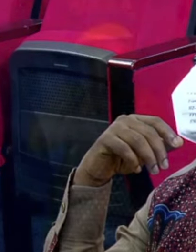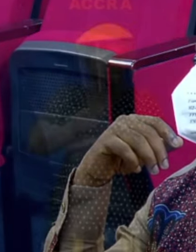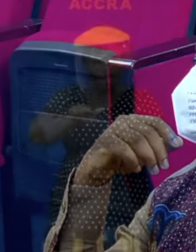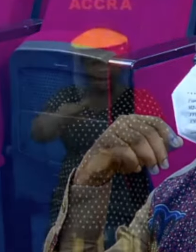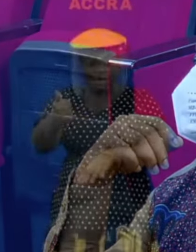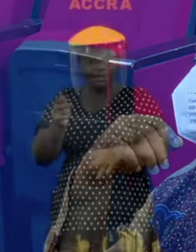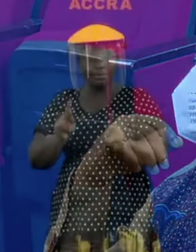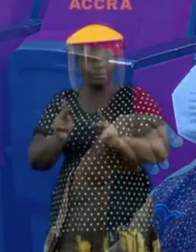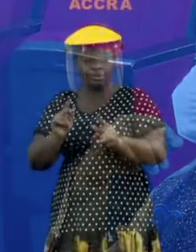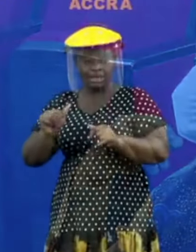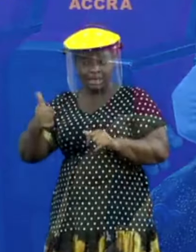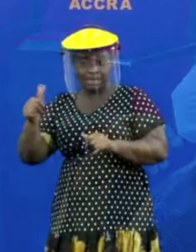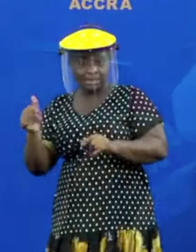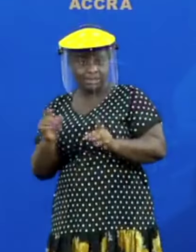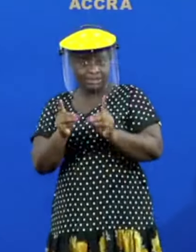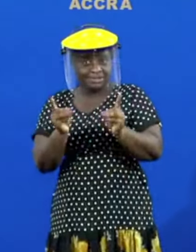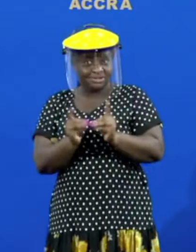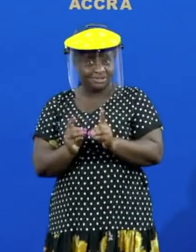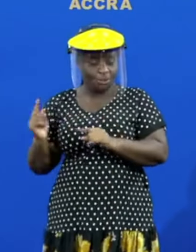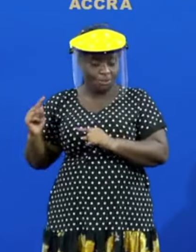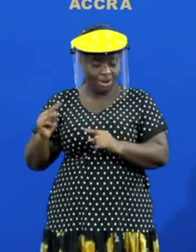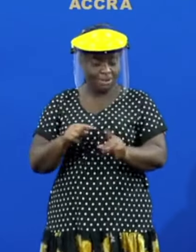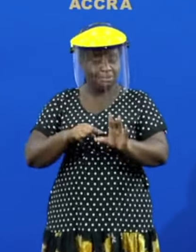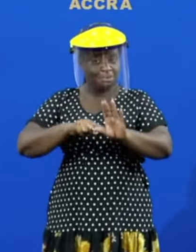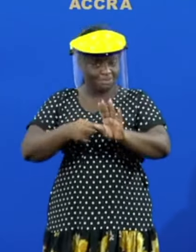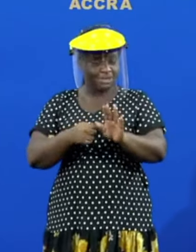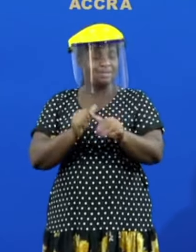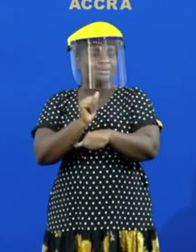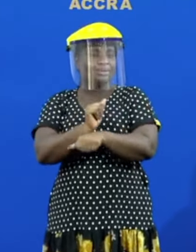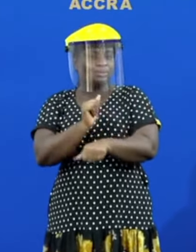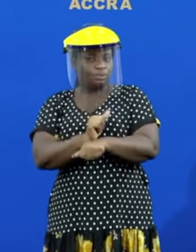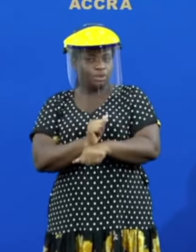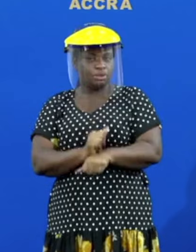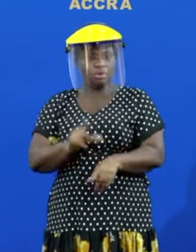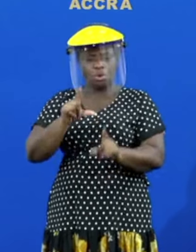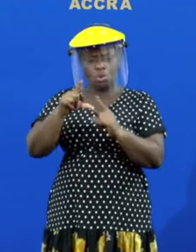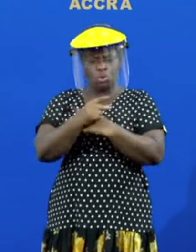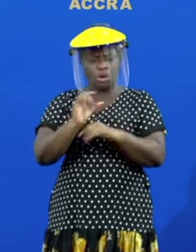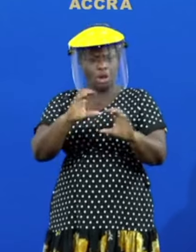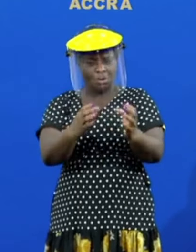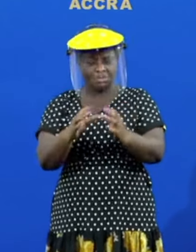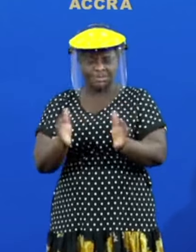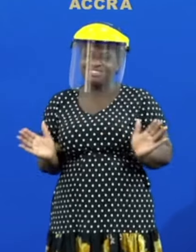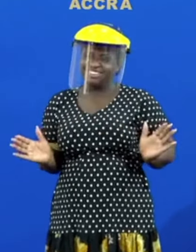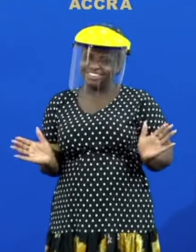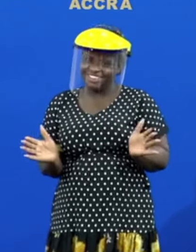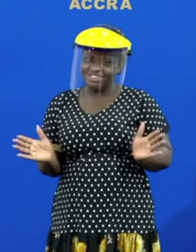other district are expected to commence work local communities are encouraged to take a keen interest